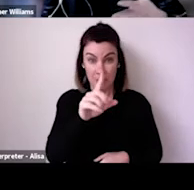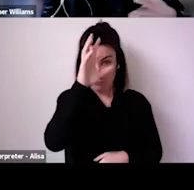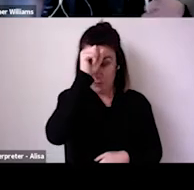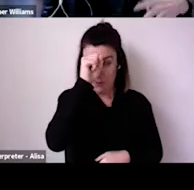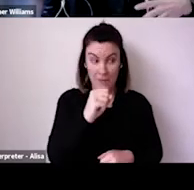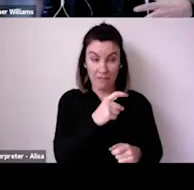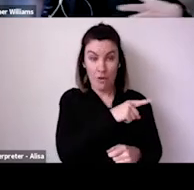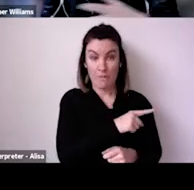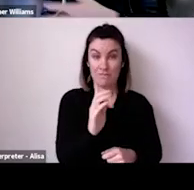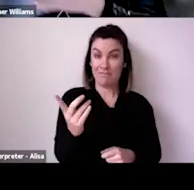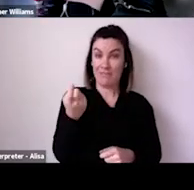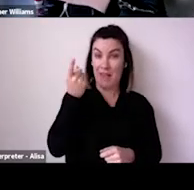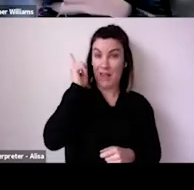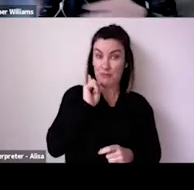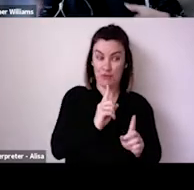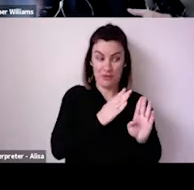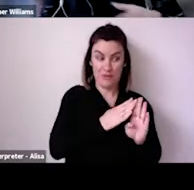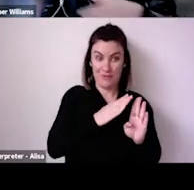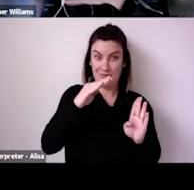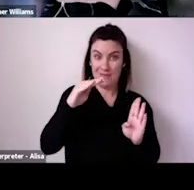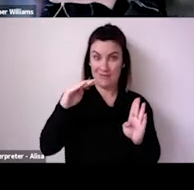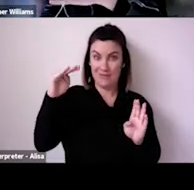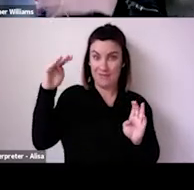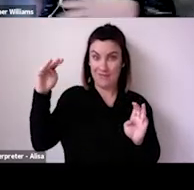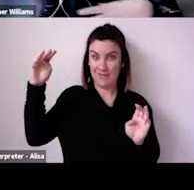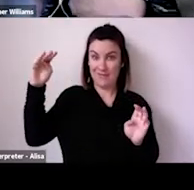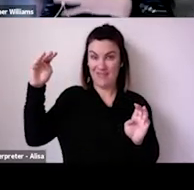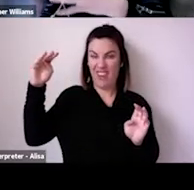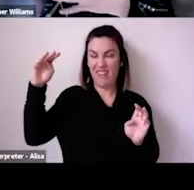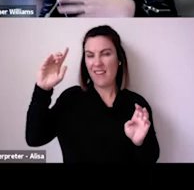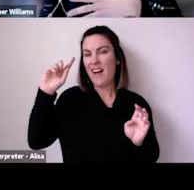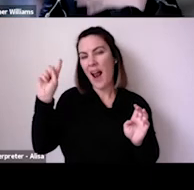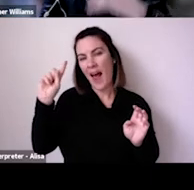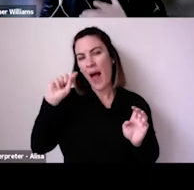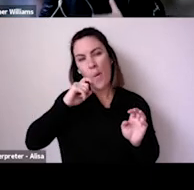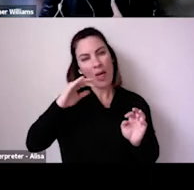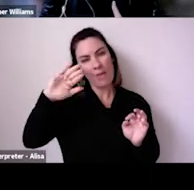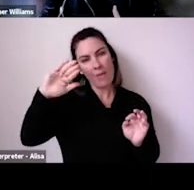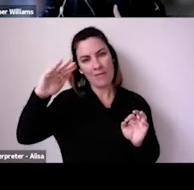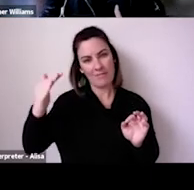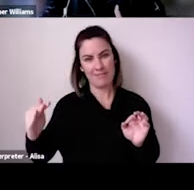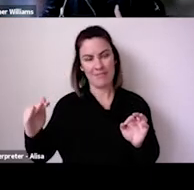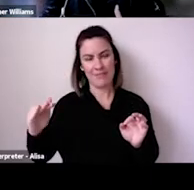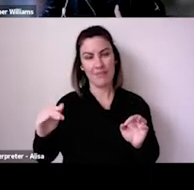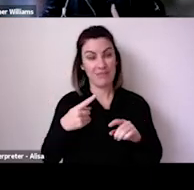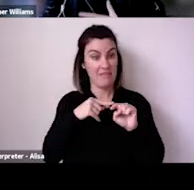see as more Australians are vaccinated if the level of sort of post vaccine hesitancy is just as high in a context where overall there seems to be a lower level of anxiety